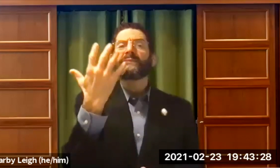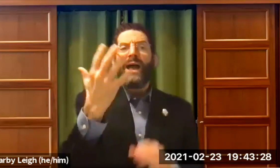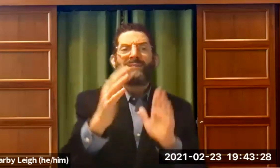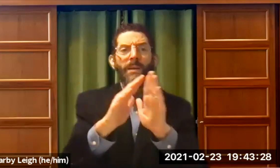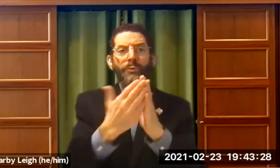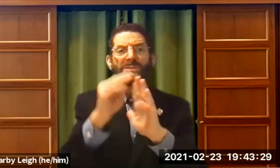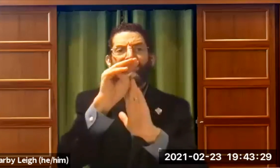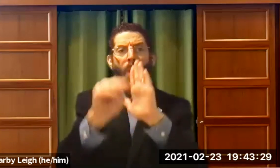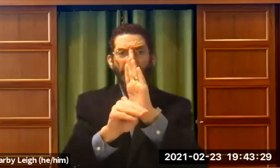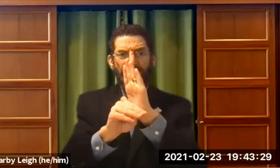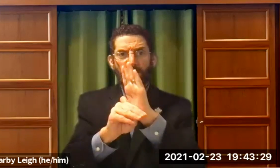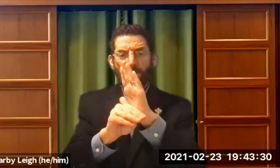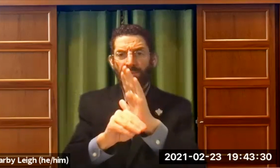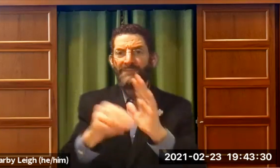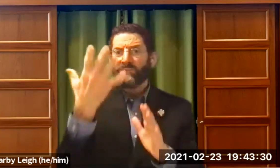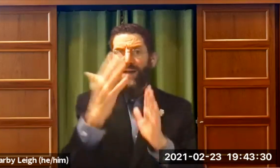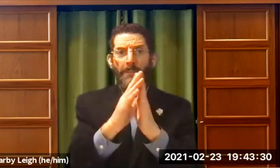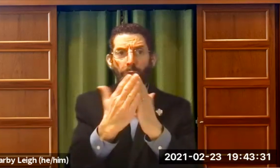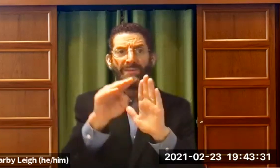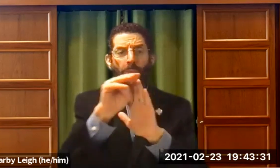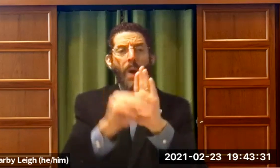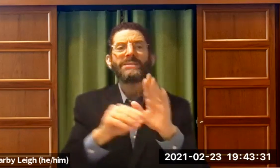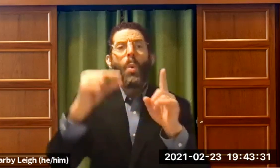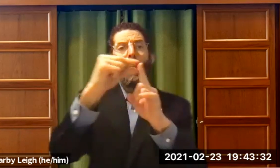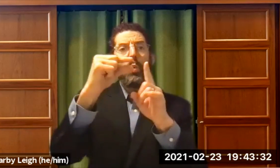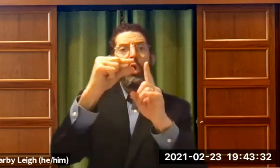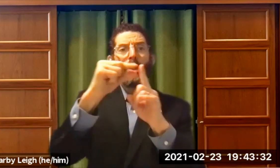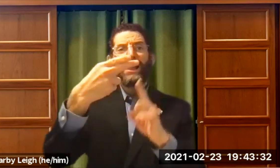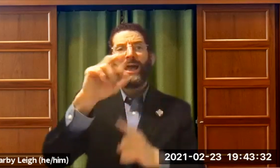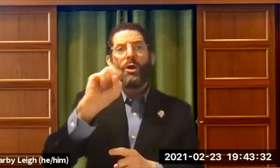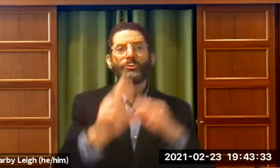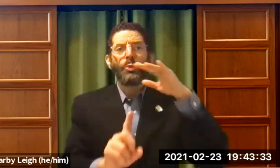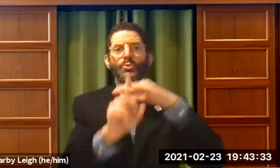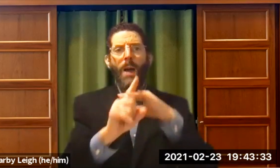more frequently but in the five books of Moses in the original five books